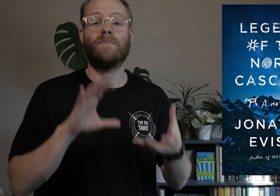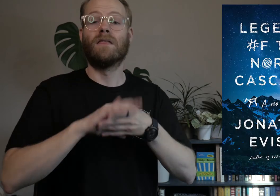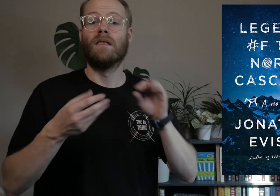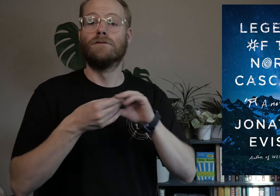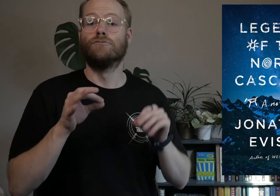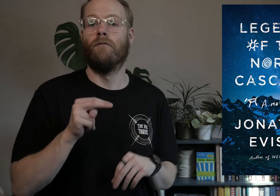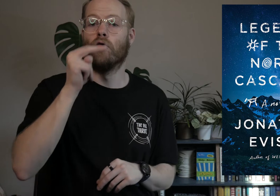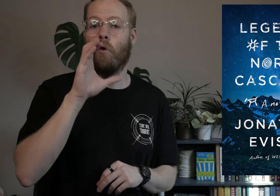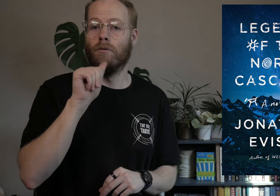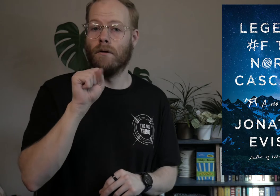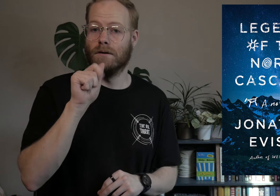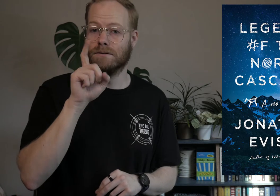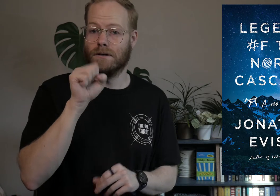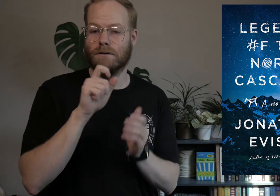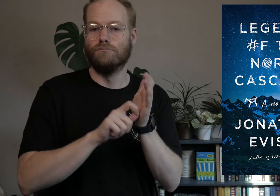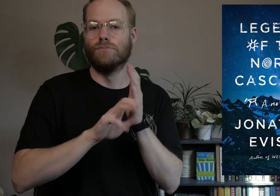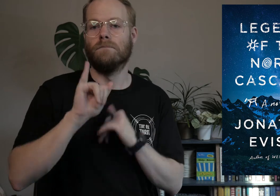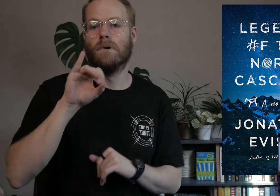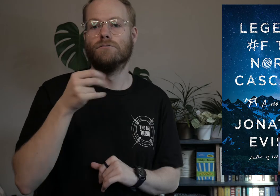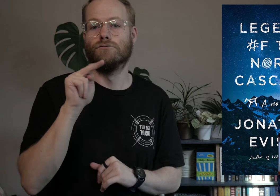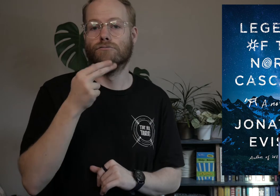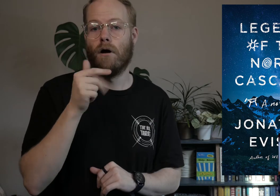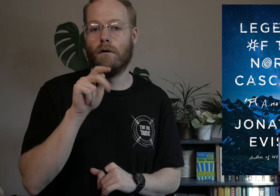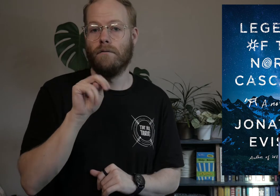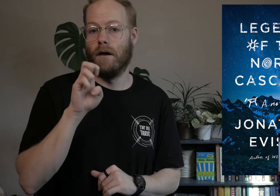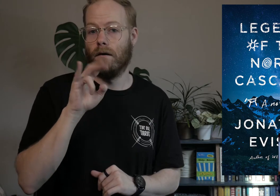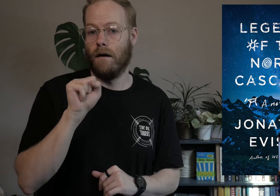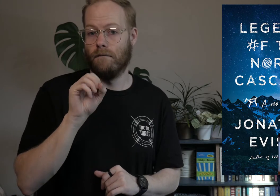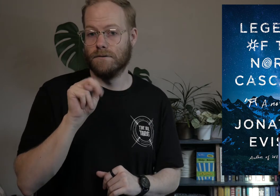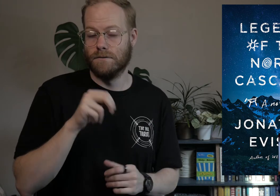Legends of the North Cascades by Jonathan Evison.